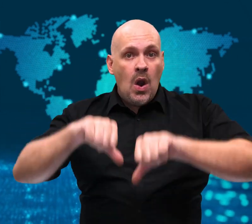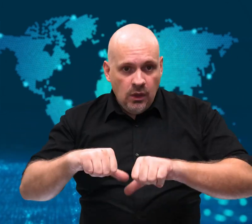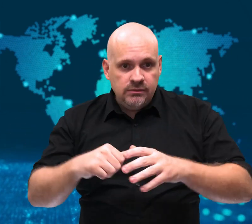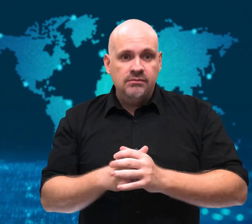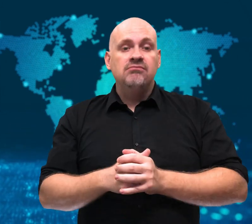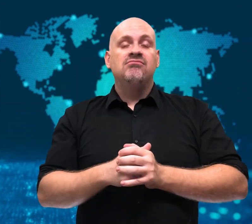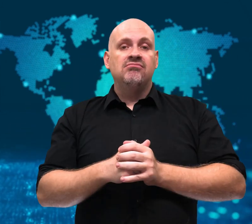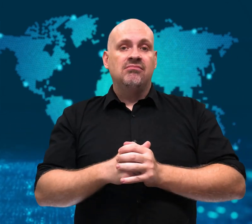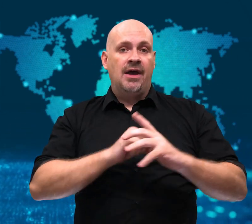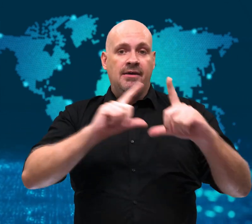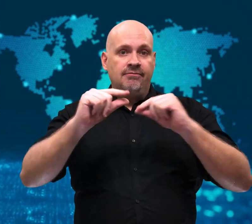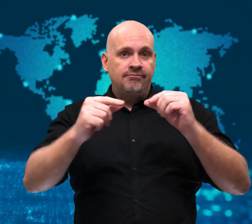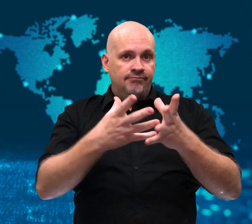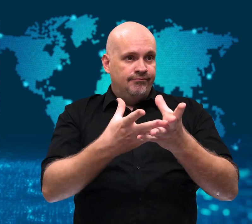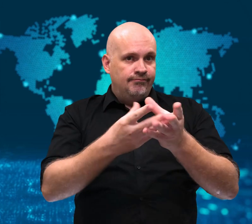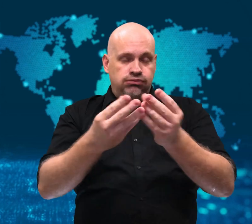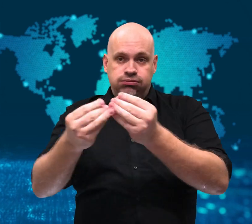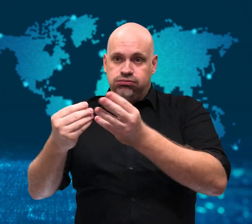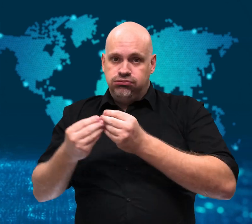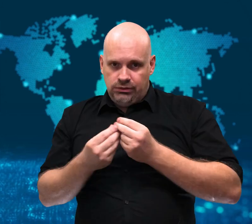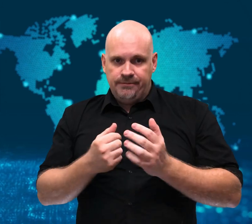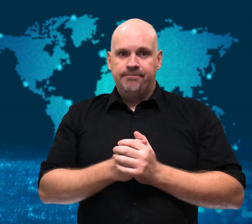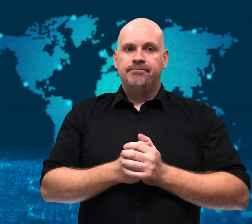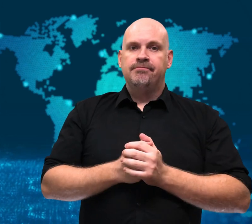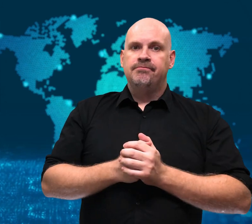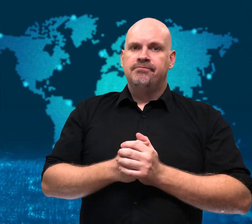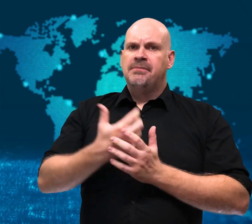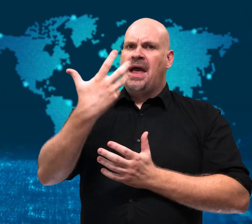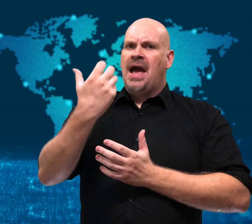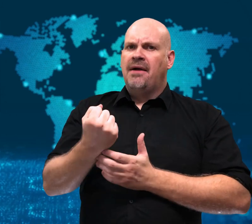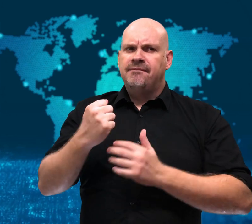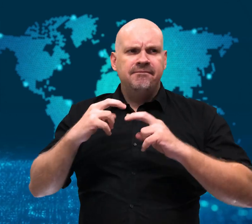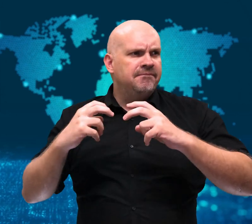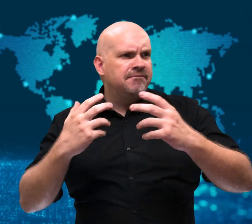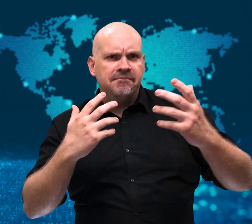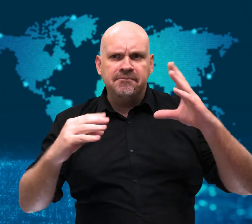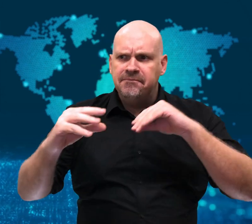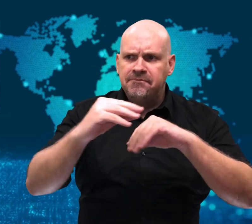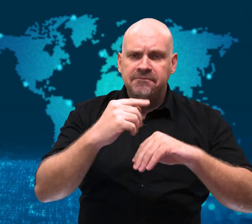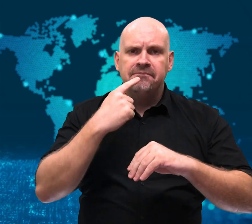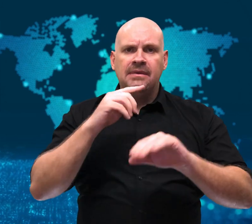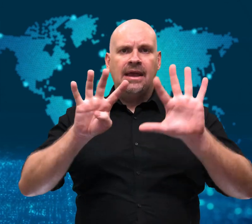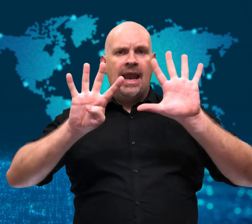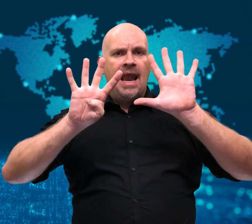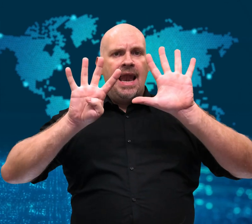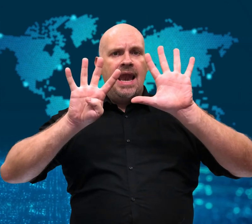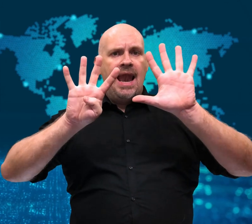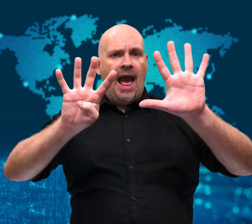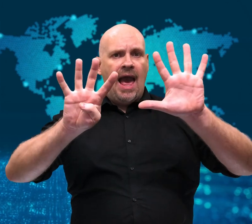While some sources reported that at least nine of the